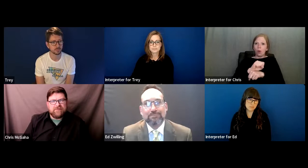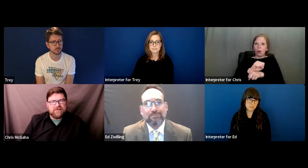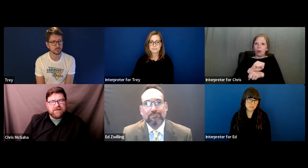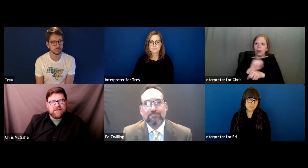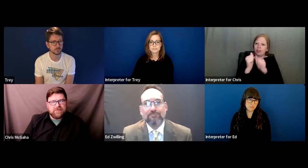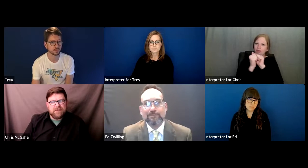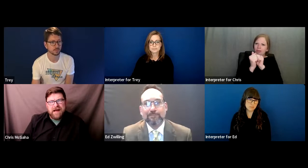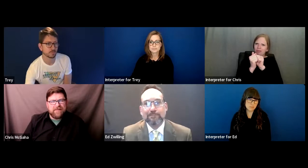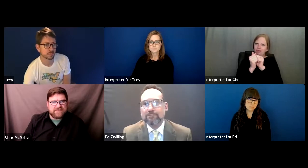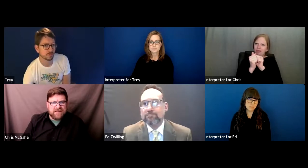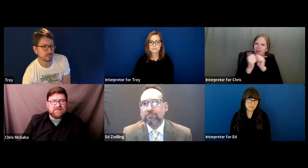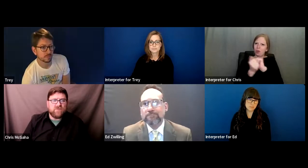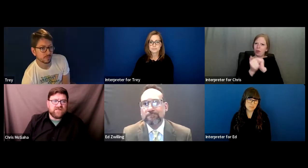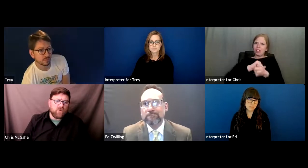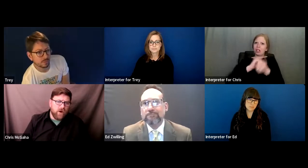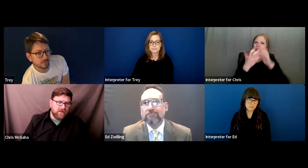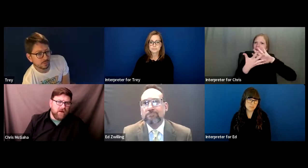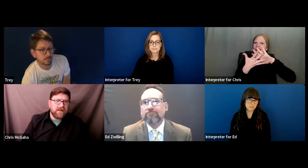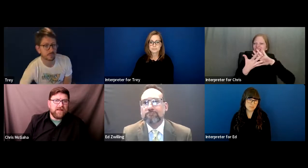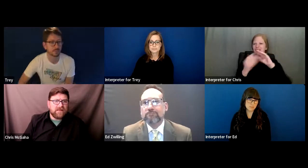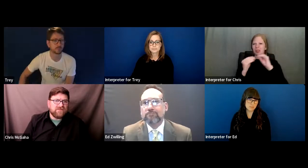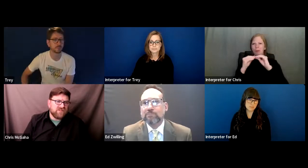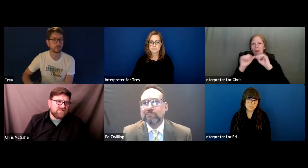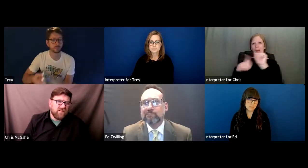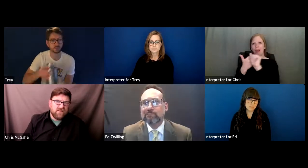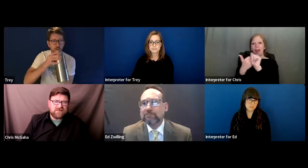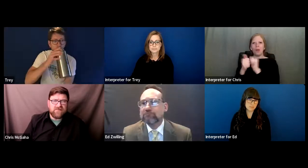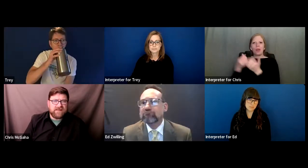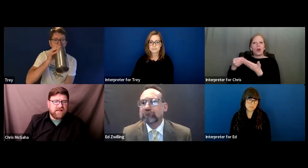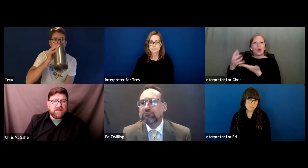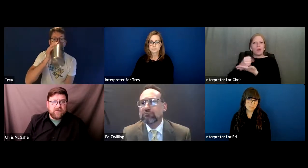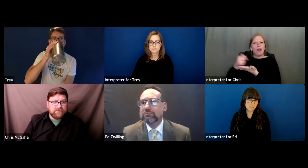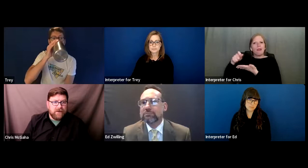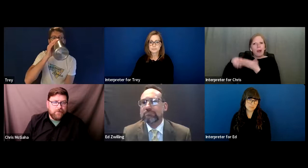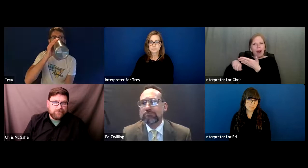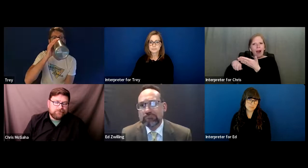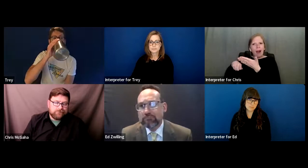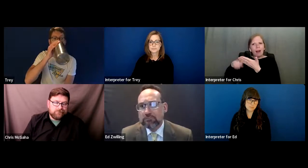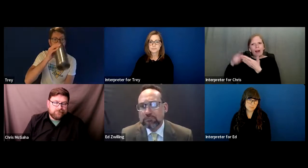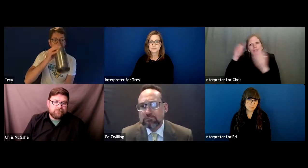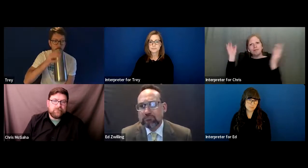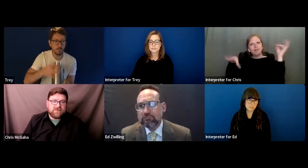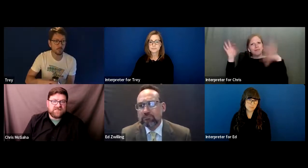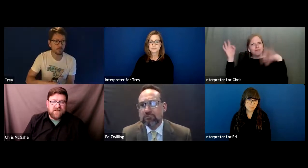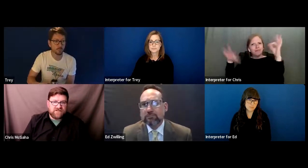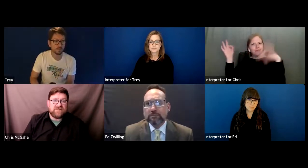of in the behind the scenes with some grant writing and just some think tank discussions